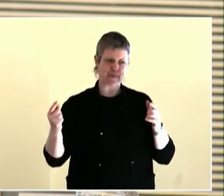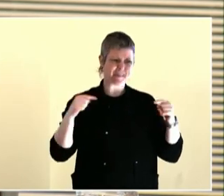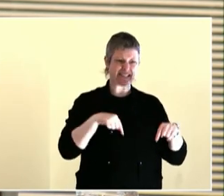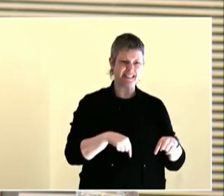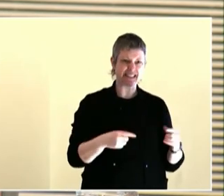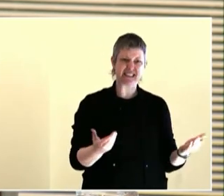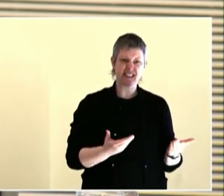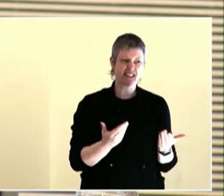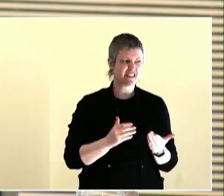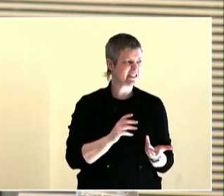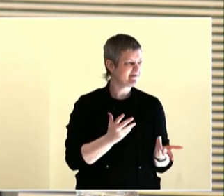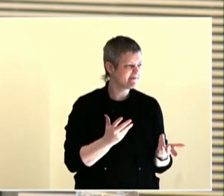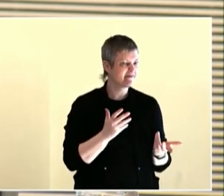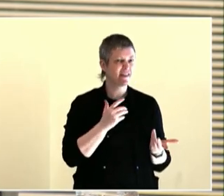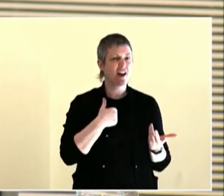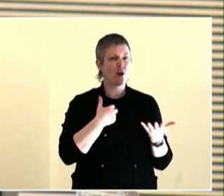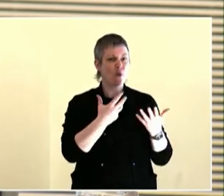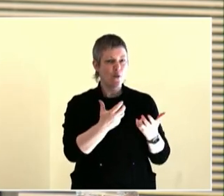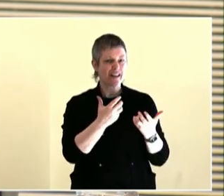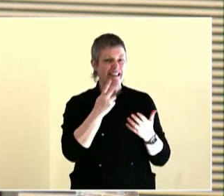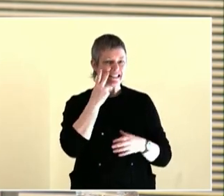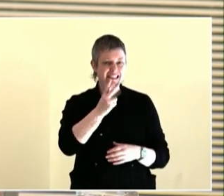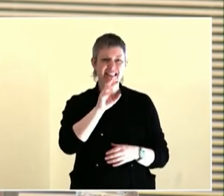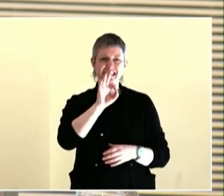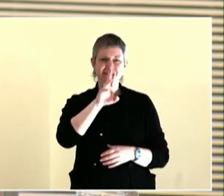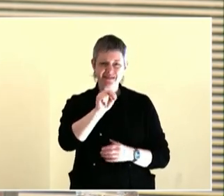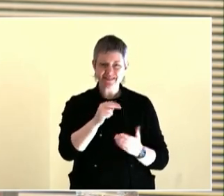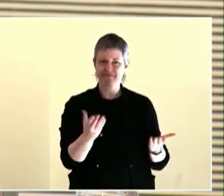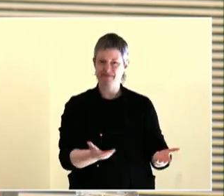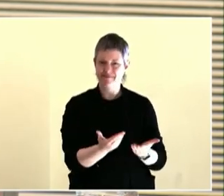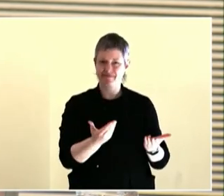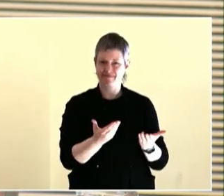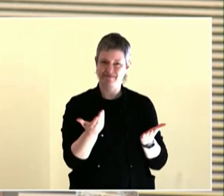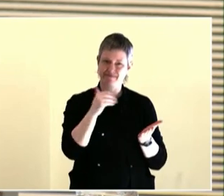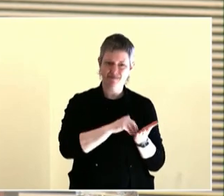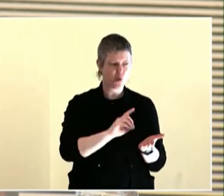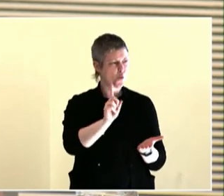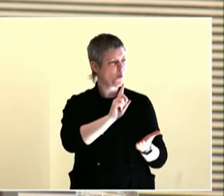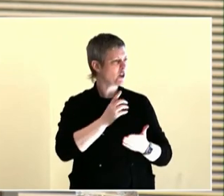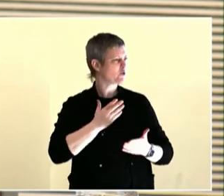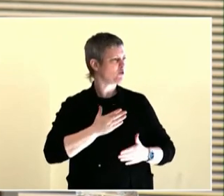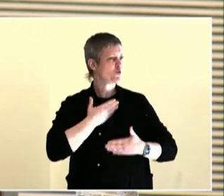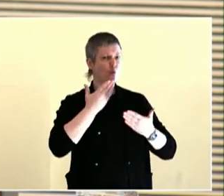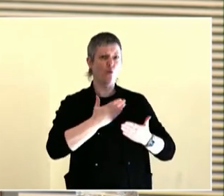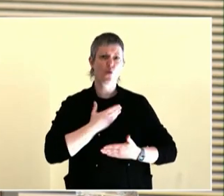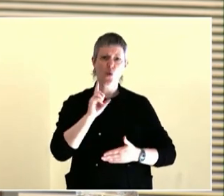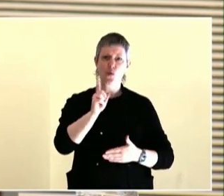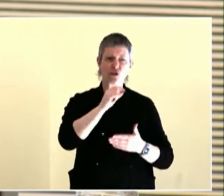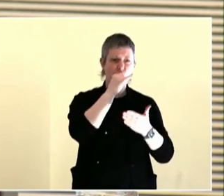this is what would help us, and this is what would encourage us to be more participatory in your processes. We went to Multnomah County and sat in their council chambers.